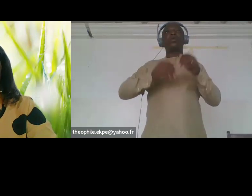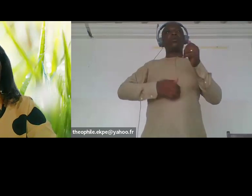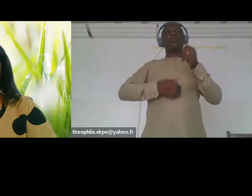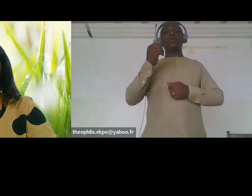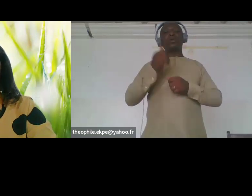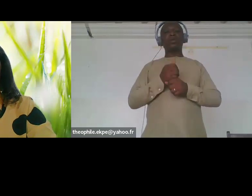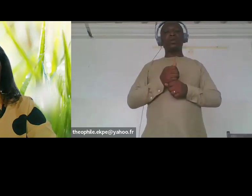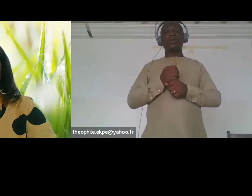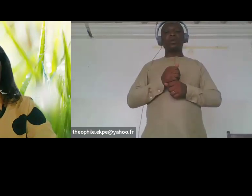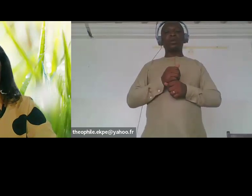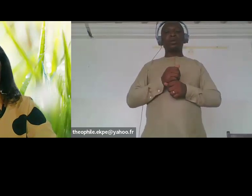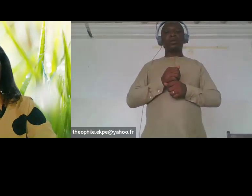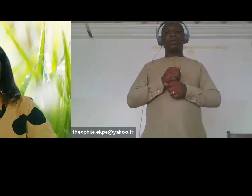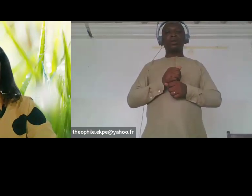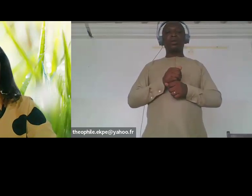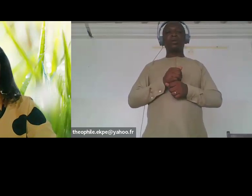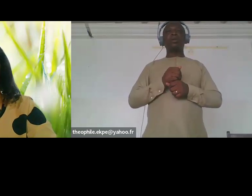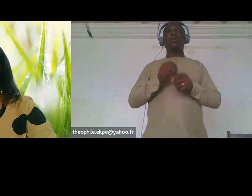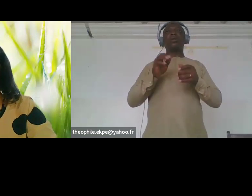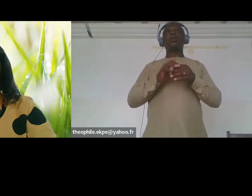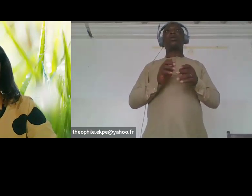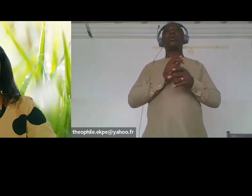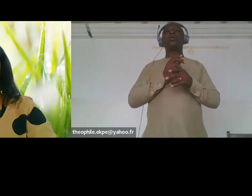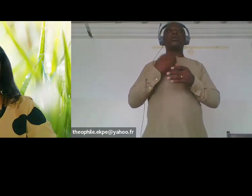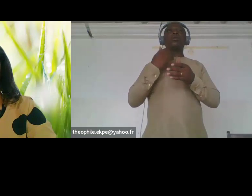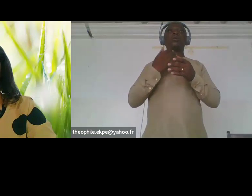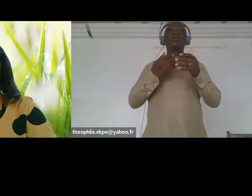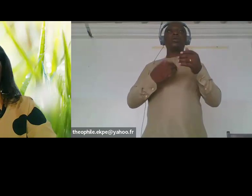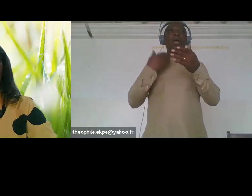risks of experiencing the worst consequences of